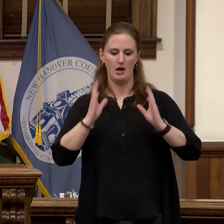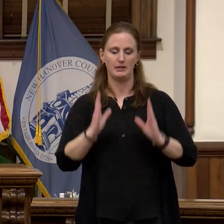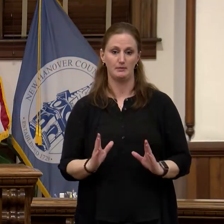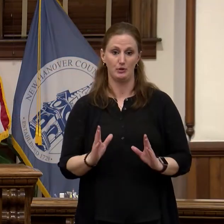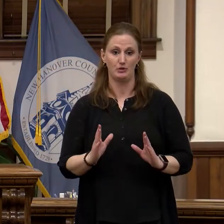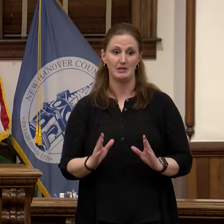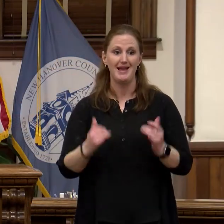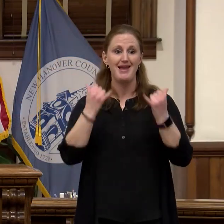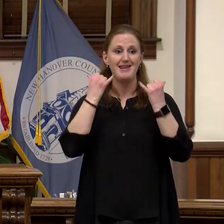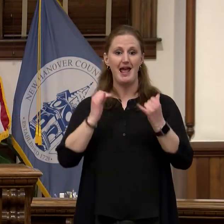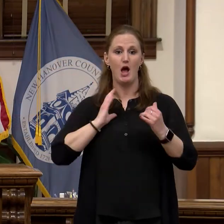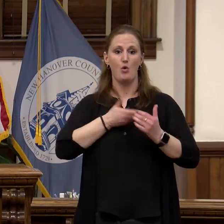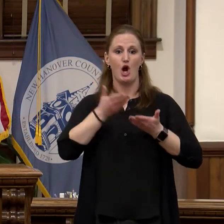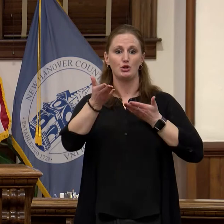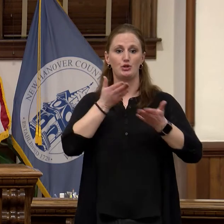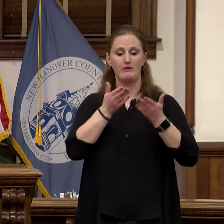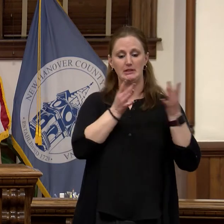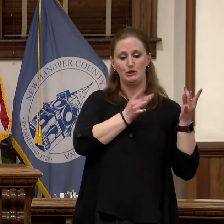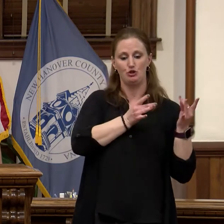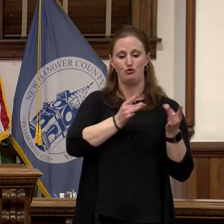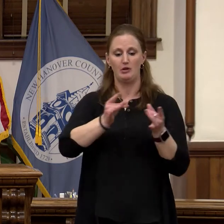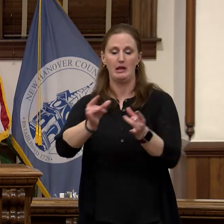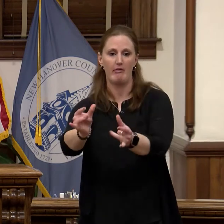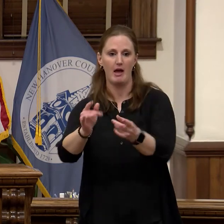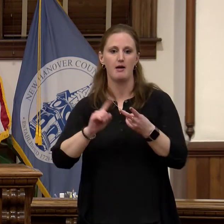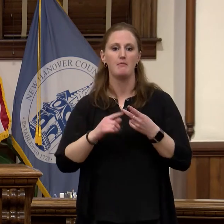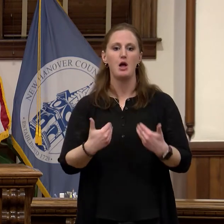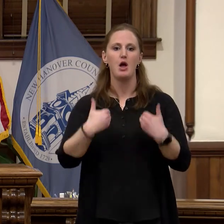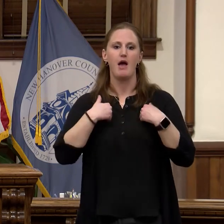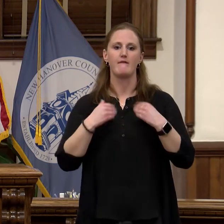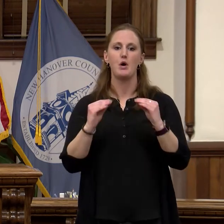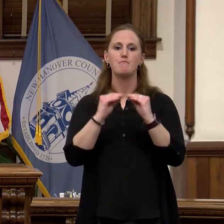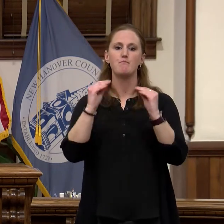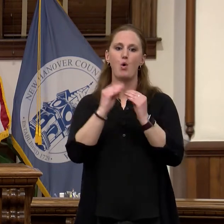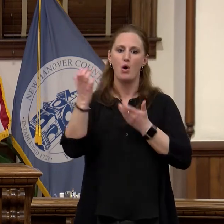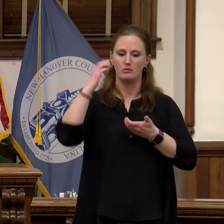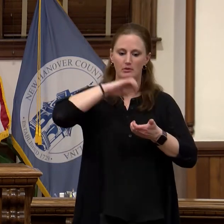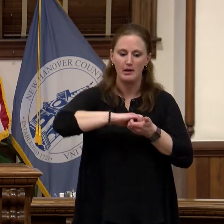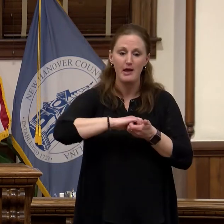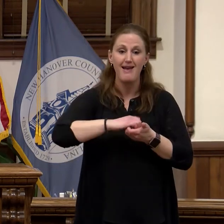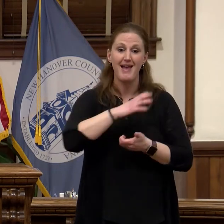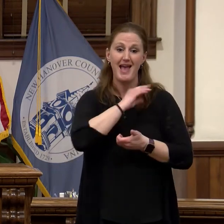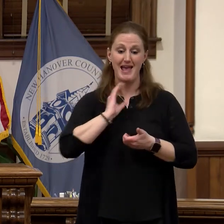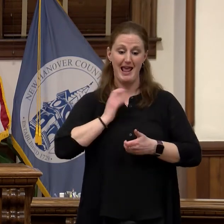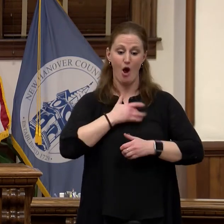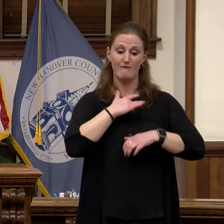services created more collaboration and cut down on staff vacancies, considerably.